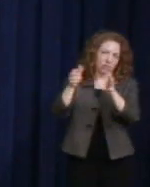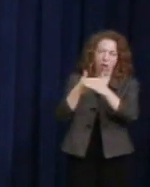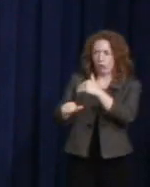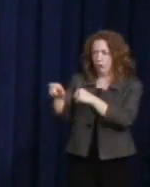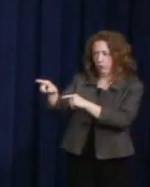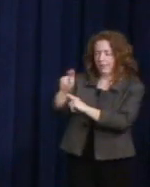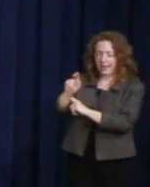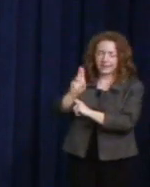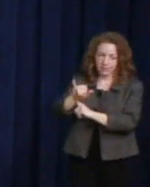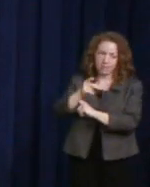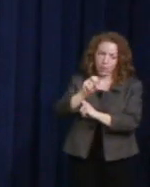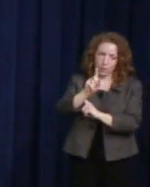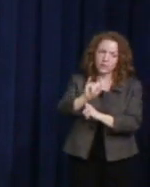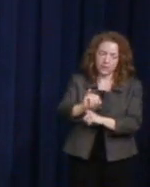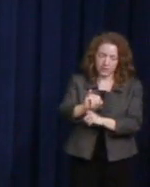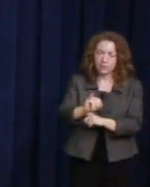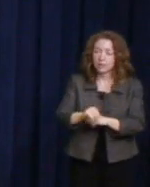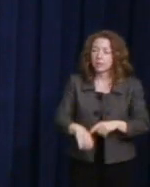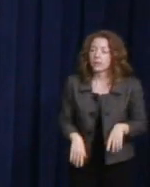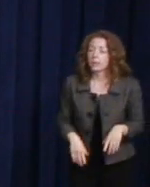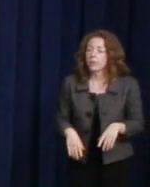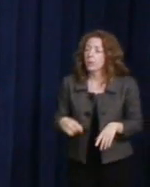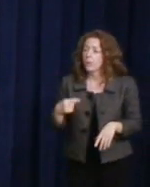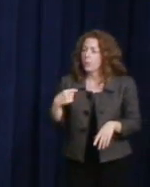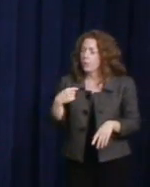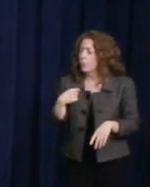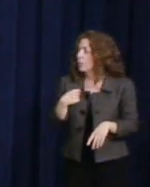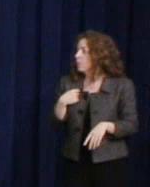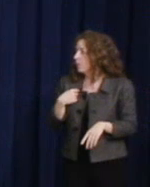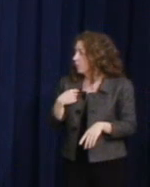We took down the discriminatory Don't Ask,